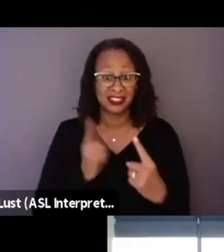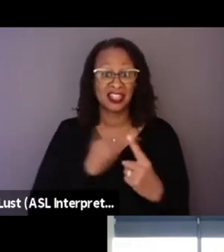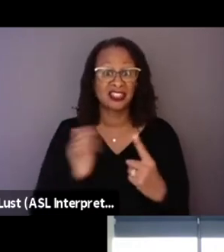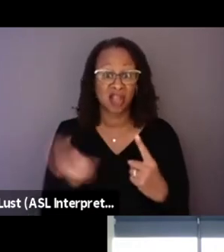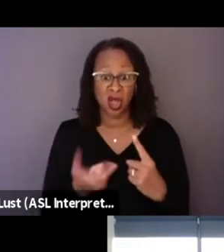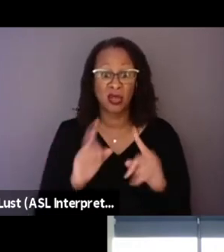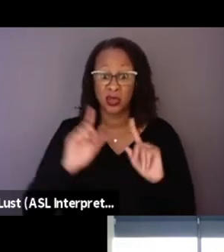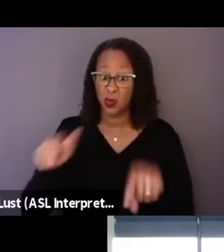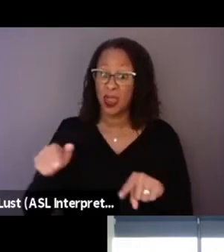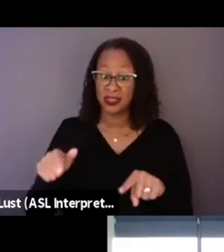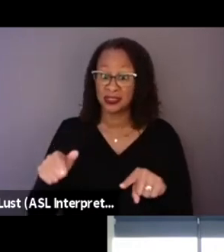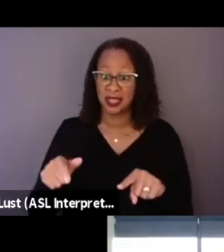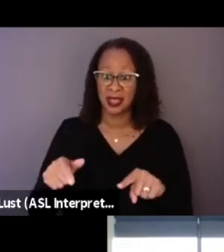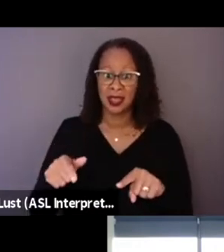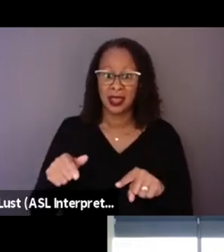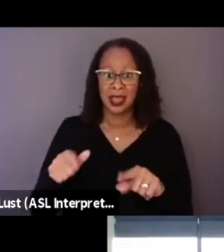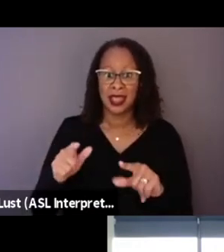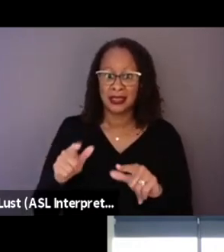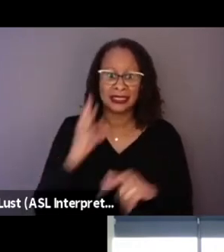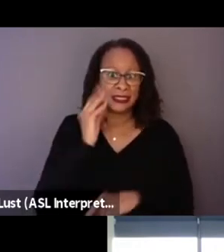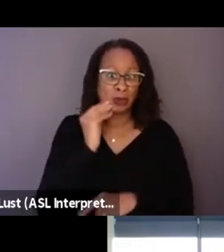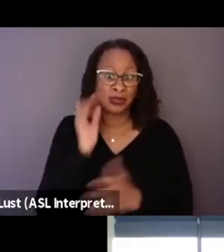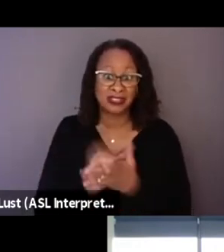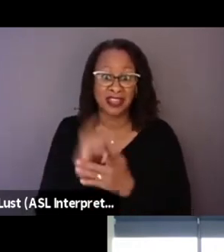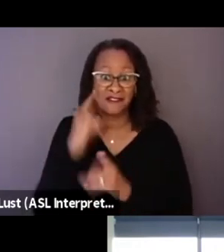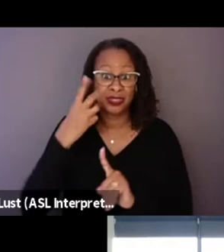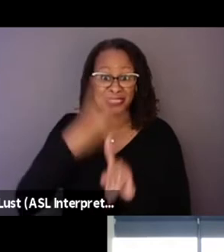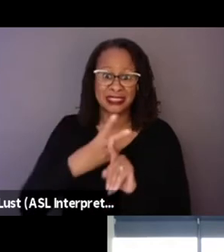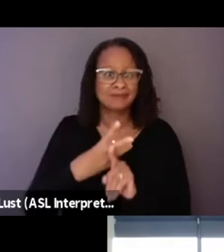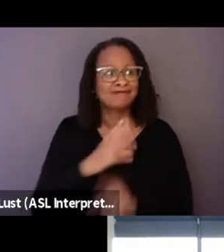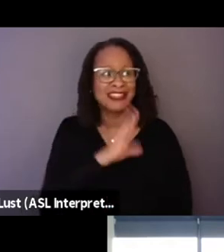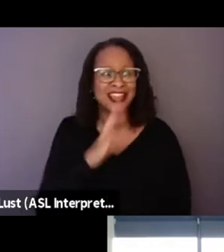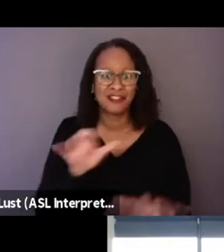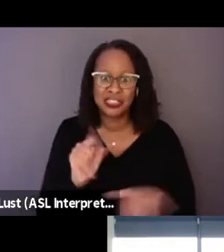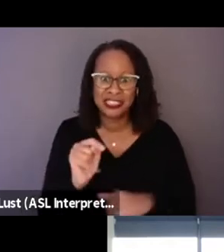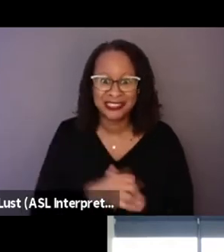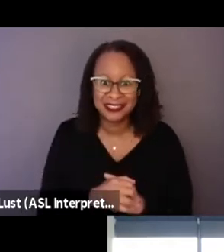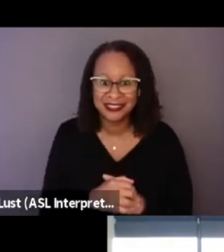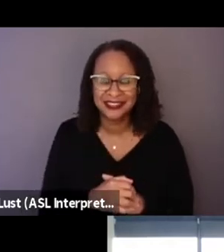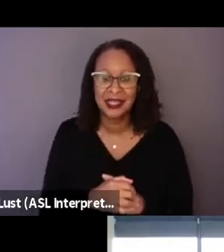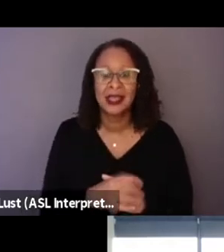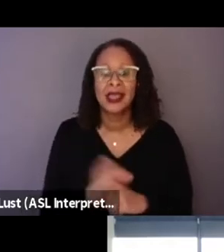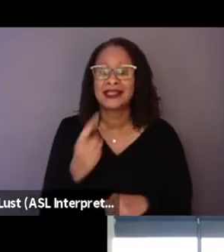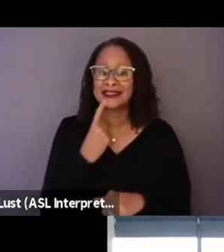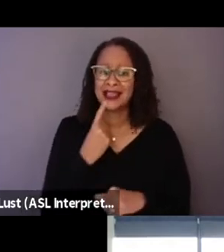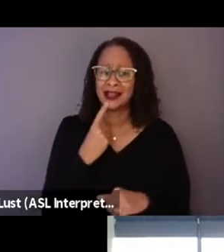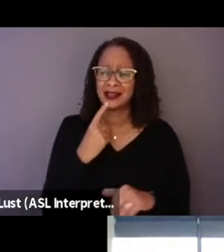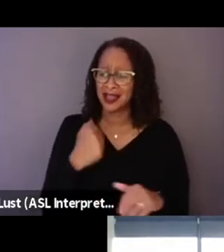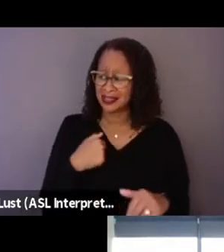and put himself through that. He never did. And so I said, 'well, we're going to do the same,